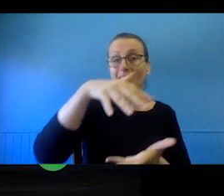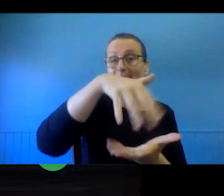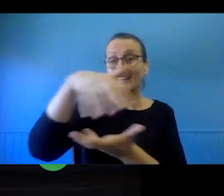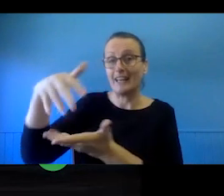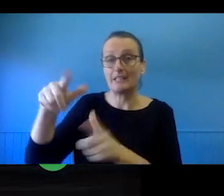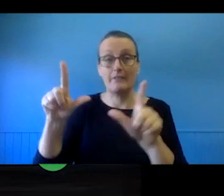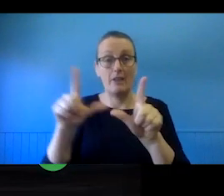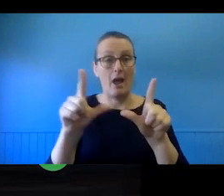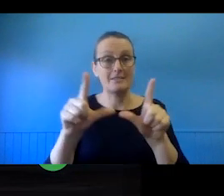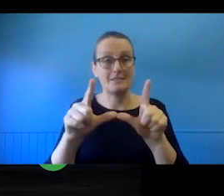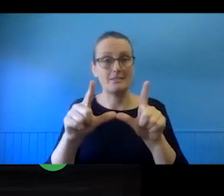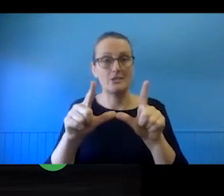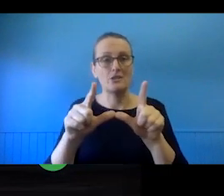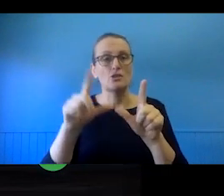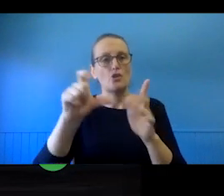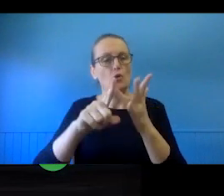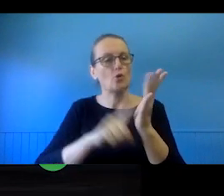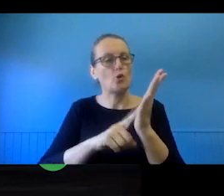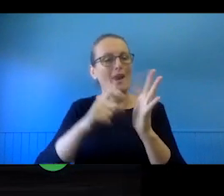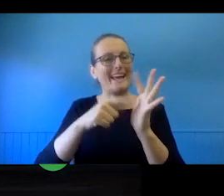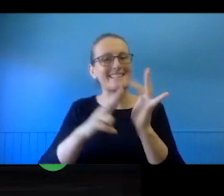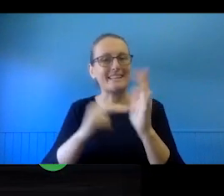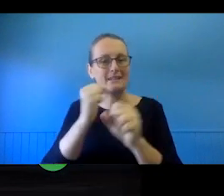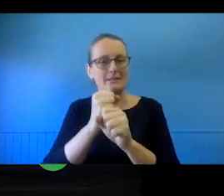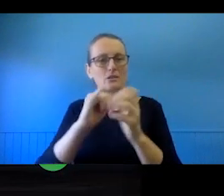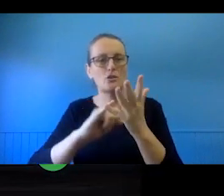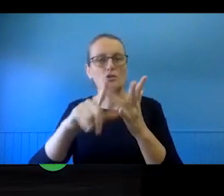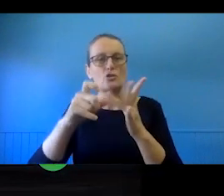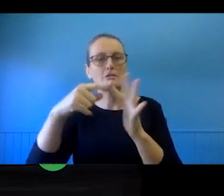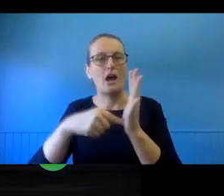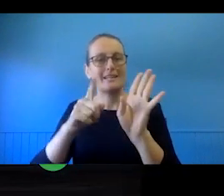societies. This is the idea of what is called a blanket licence, or a